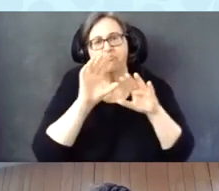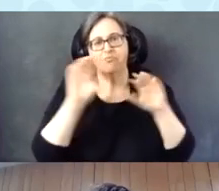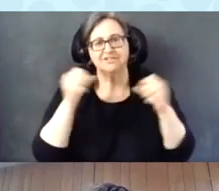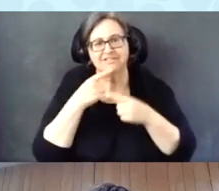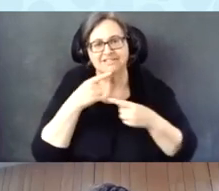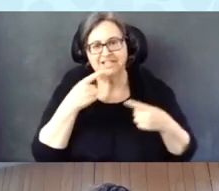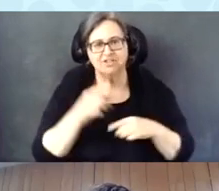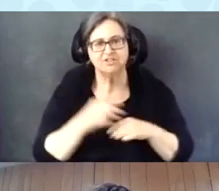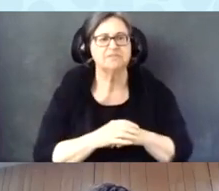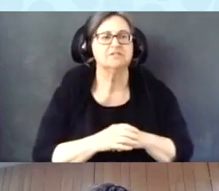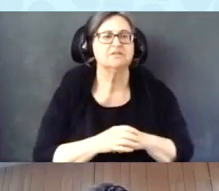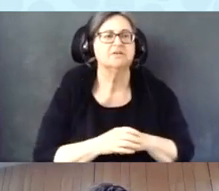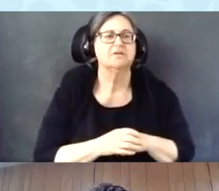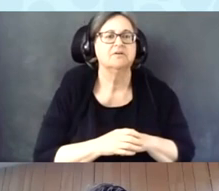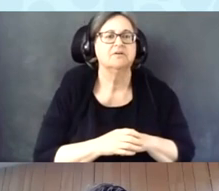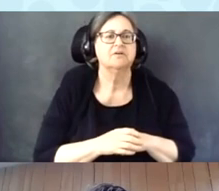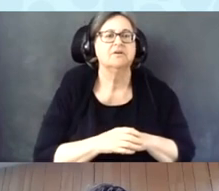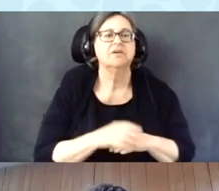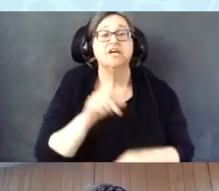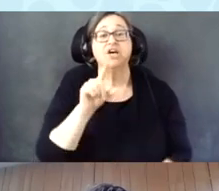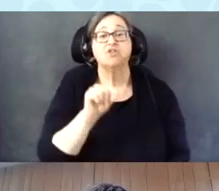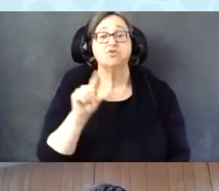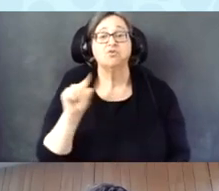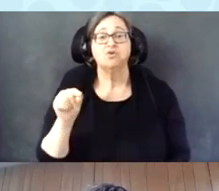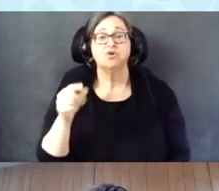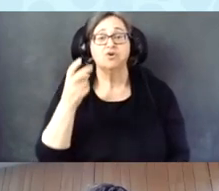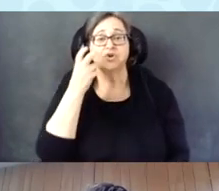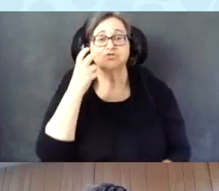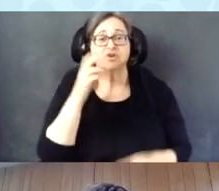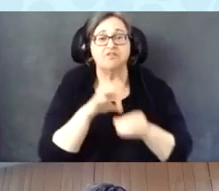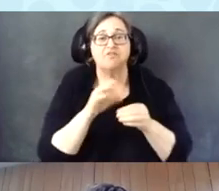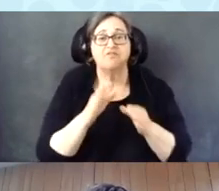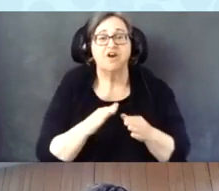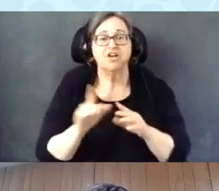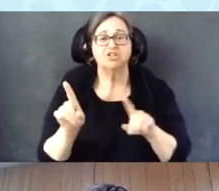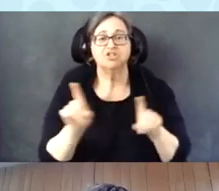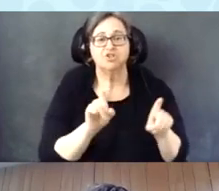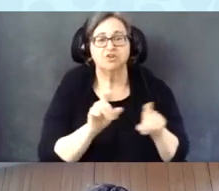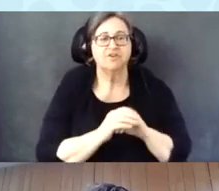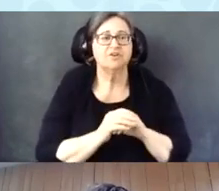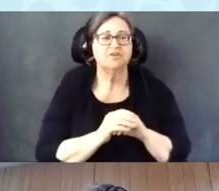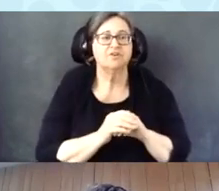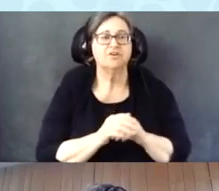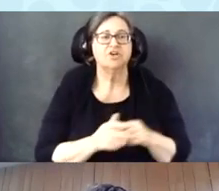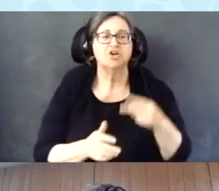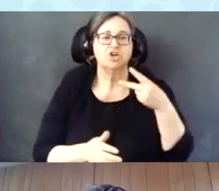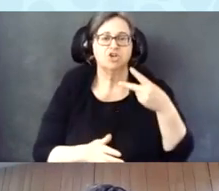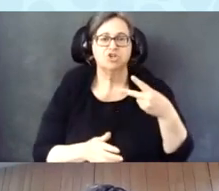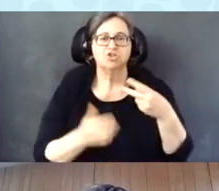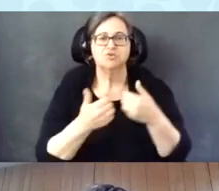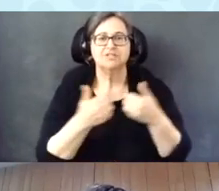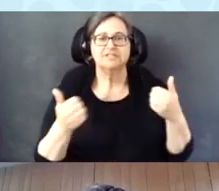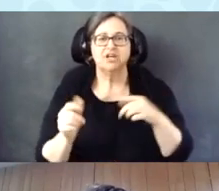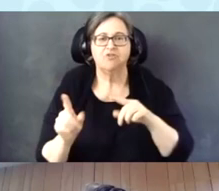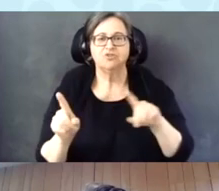And then to go on to the 2020 blind voter survey, there were two separate surveys for